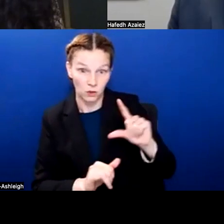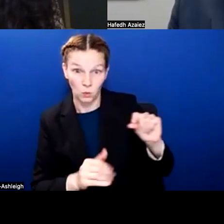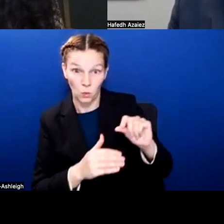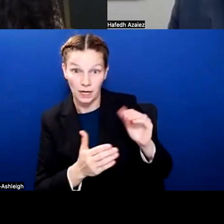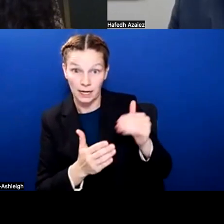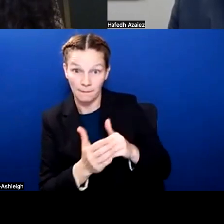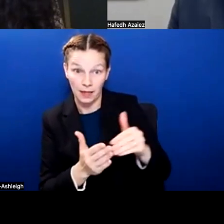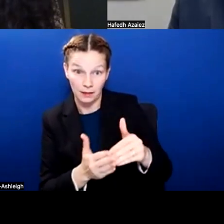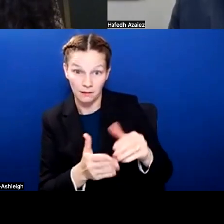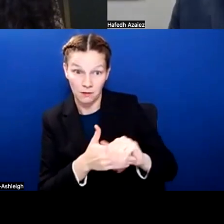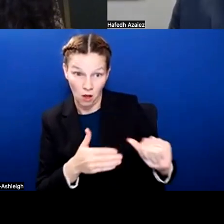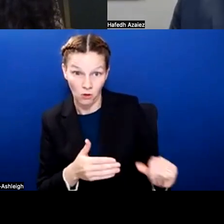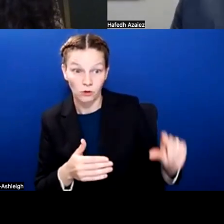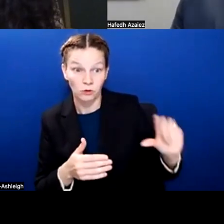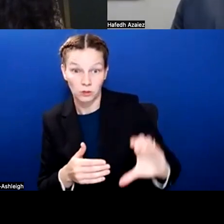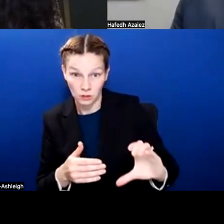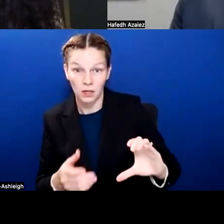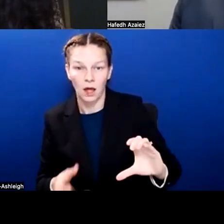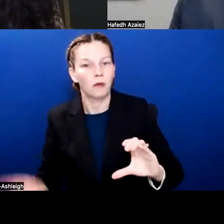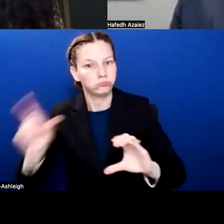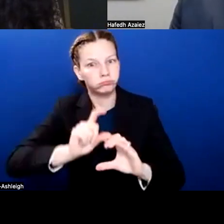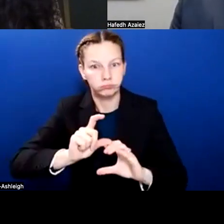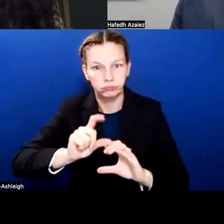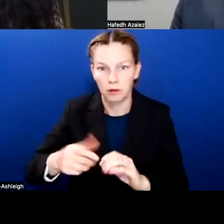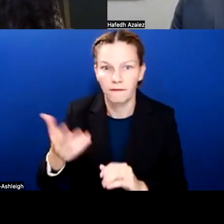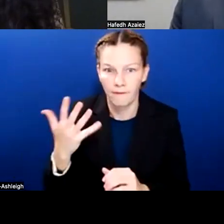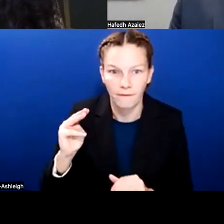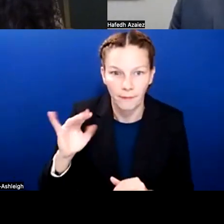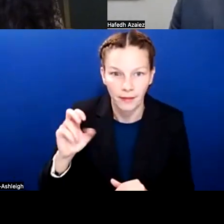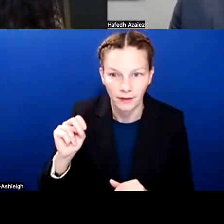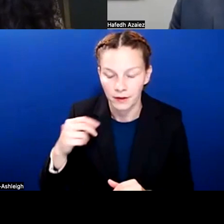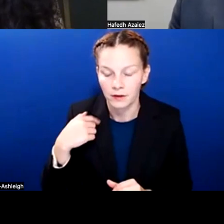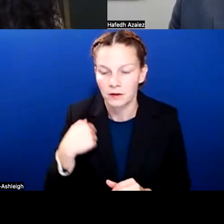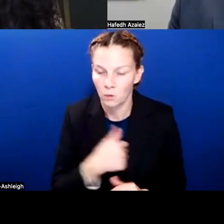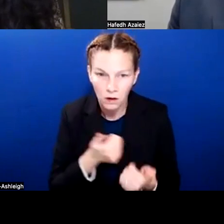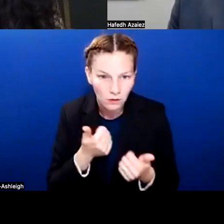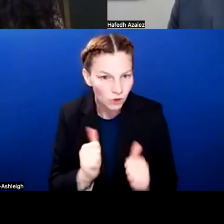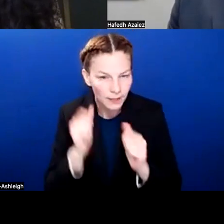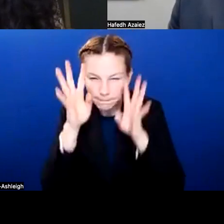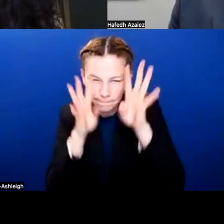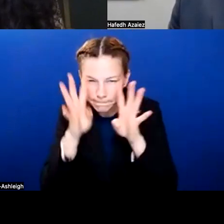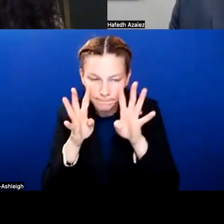so for this year. So obviously, we always are trying to be creative and figuring out a way, but we're also very blessed to have a board who understands